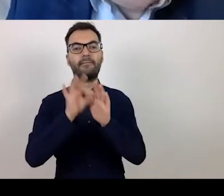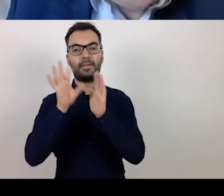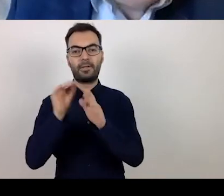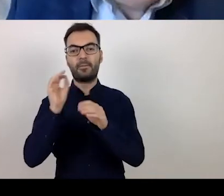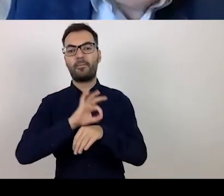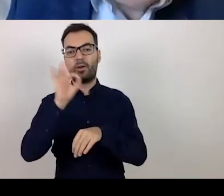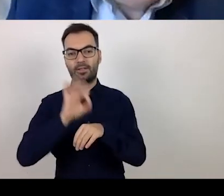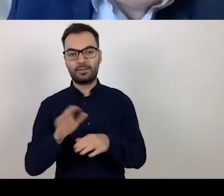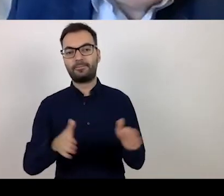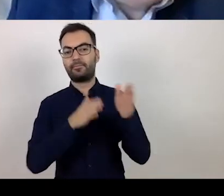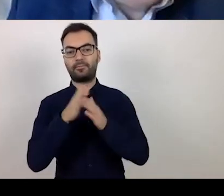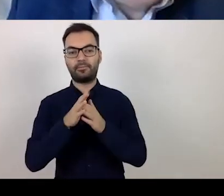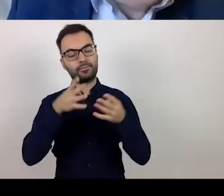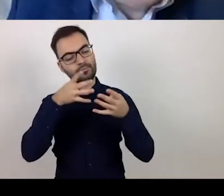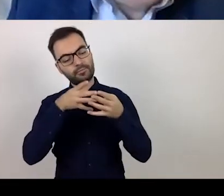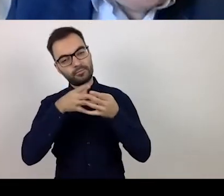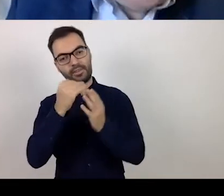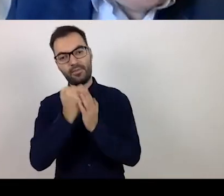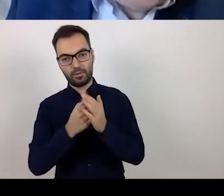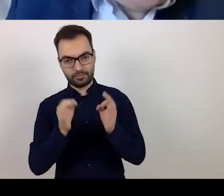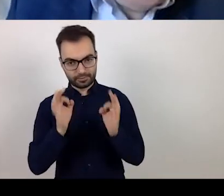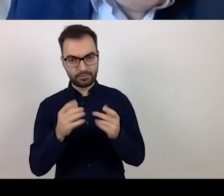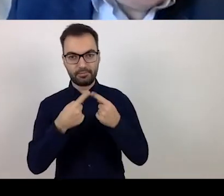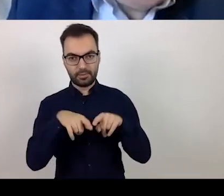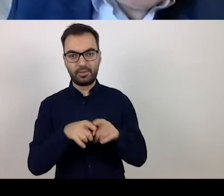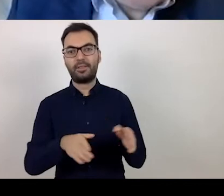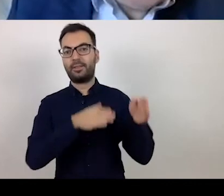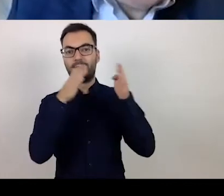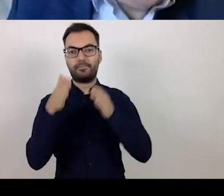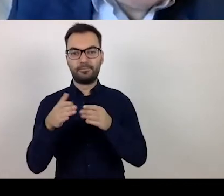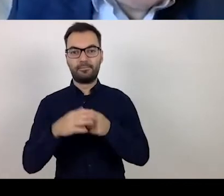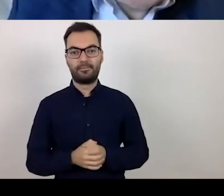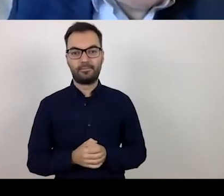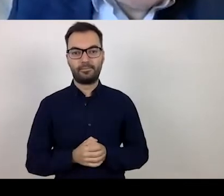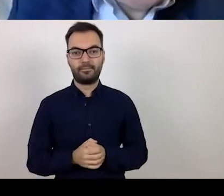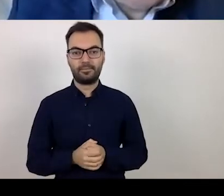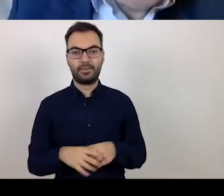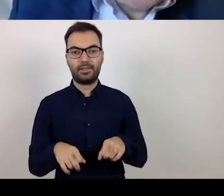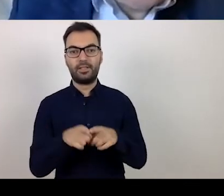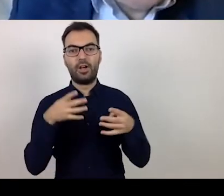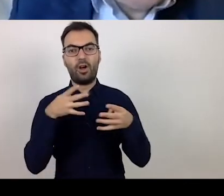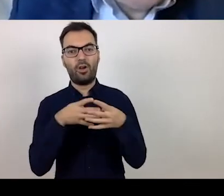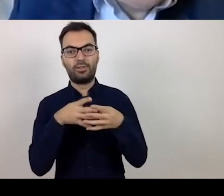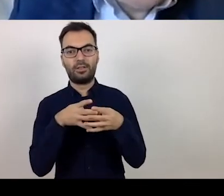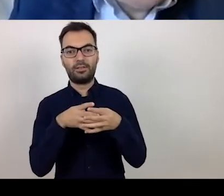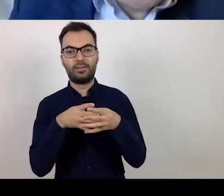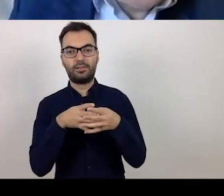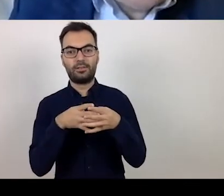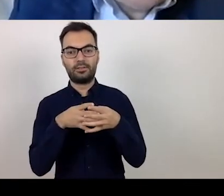the verification of the completion of formal project criteria and the evaluation of the substantive project criteria